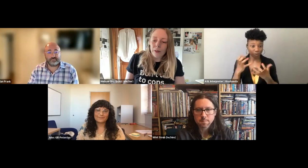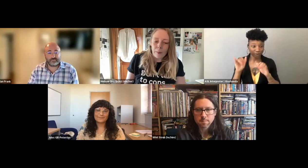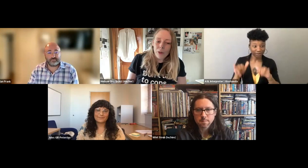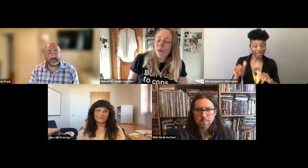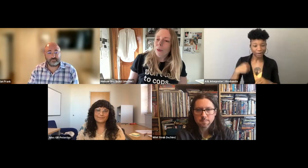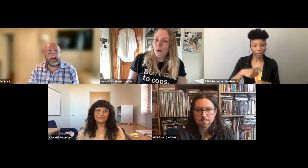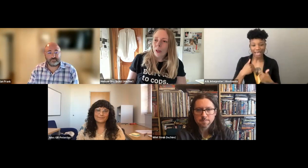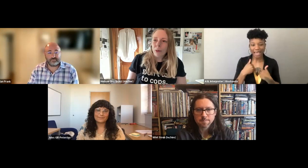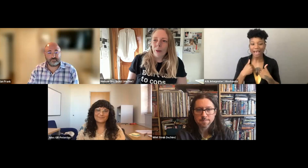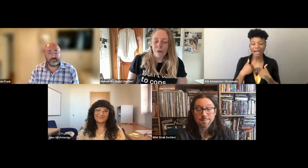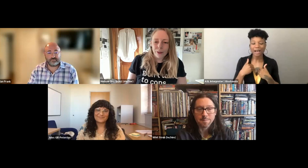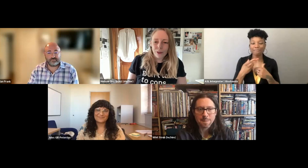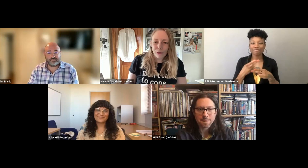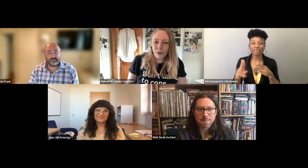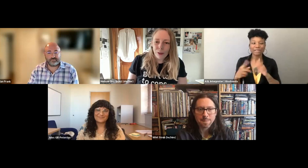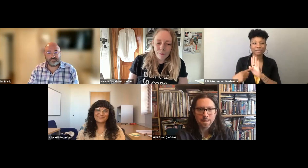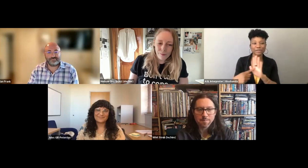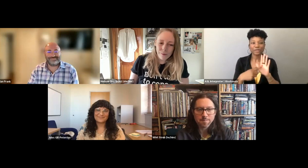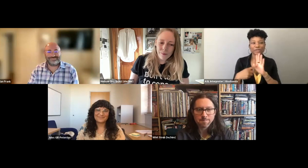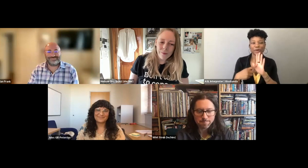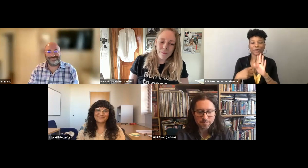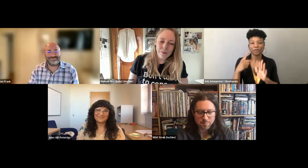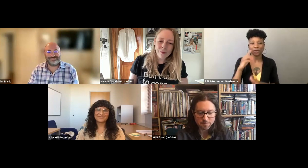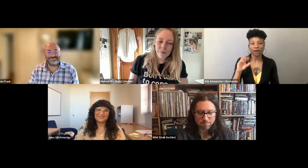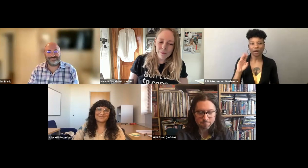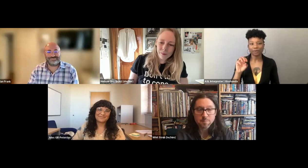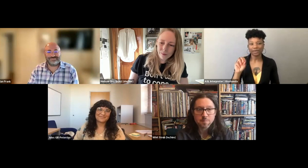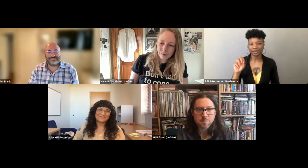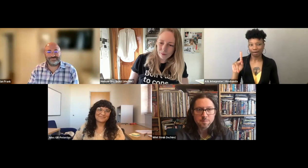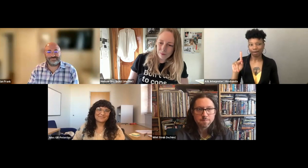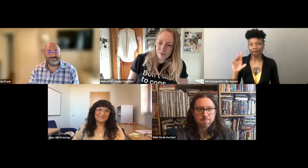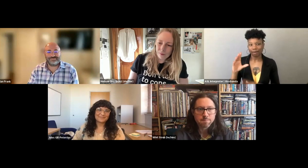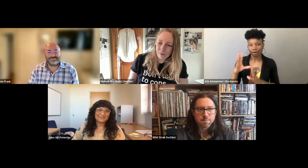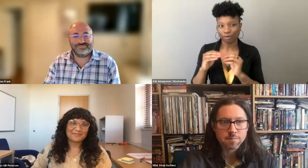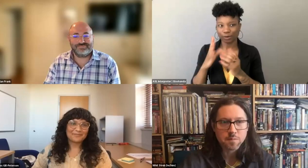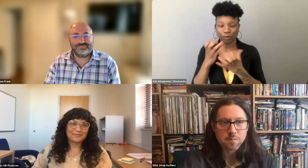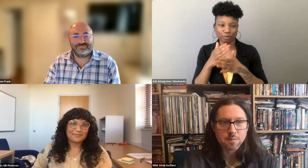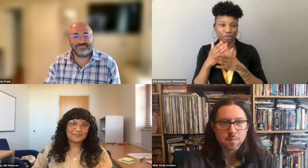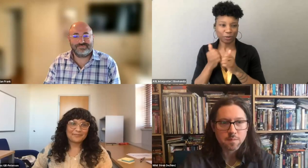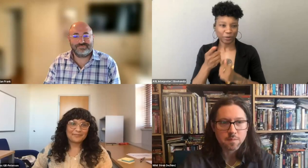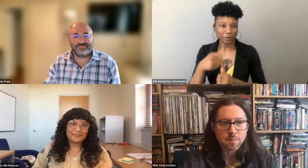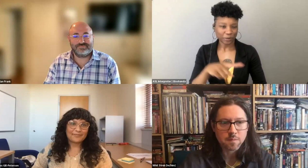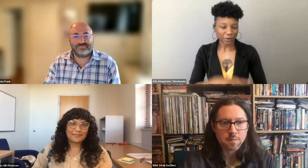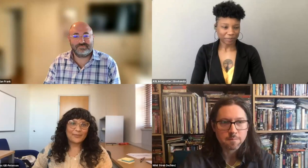we have a little debut of the whole Comstock conference to share with y'all.